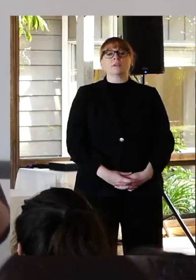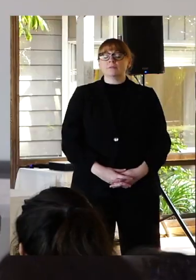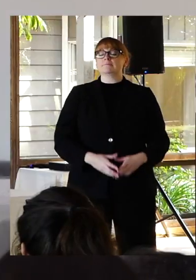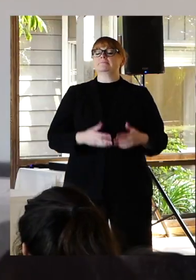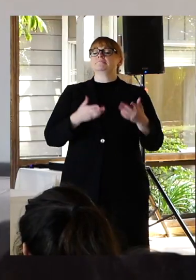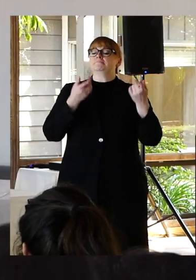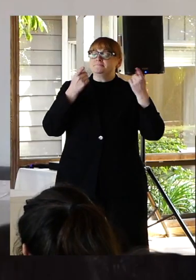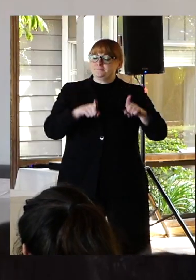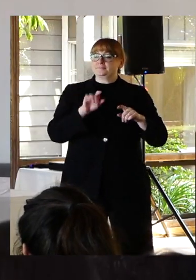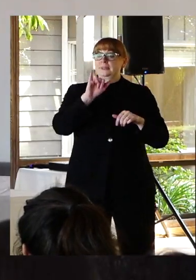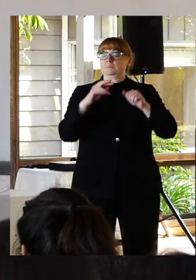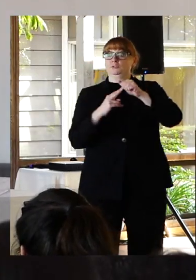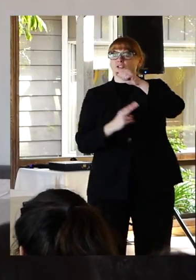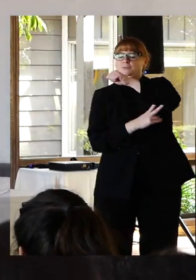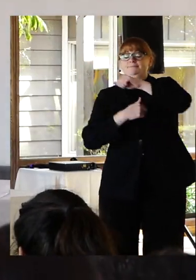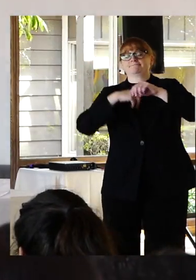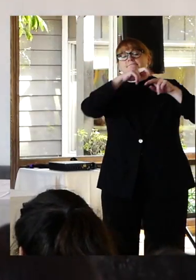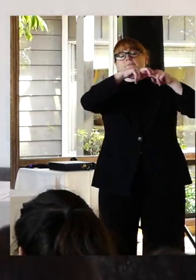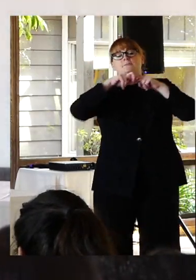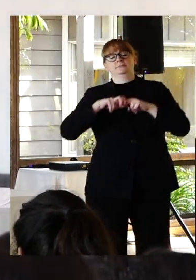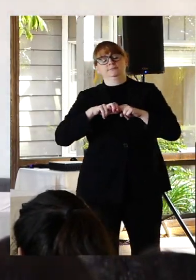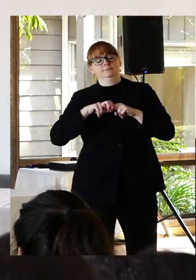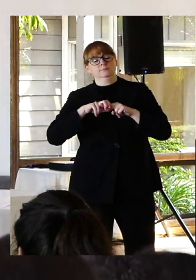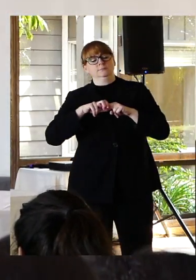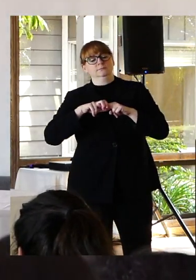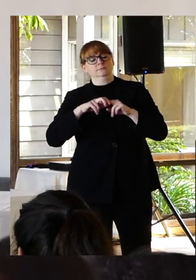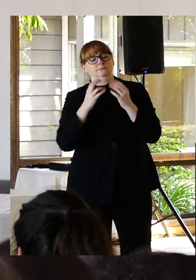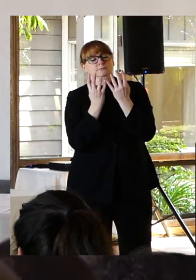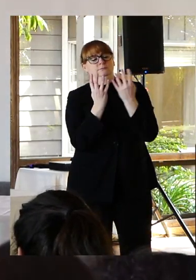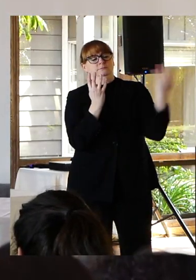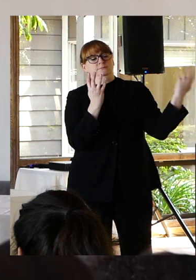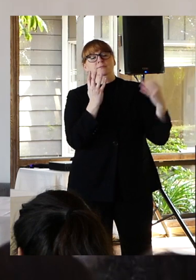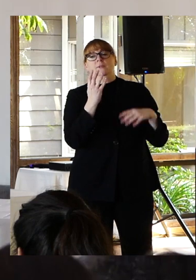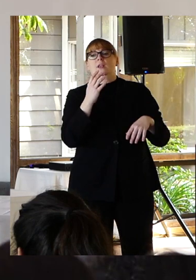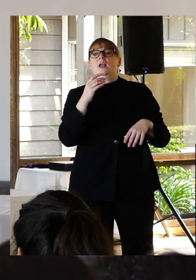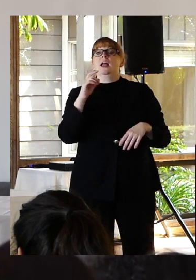After passing me several times an officer approached me and attempted small talk.